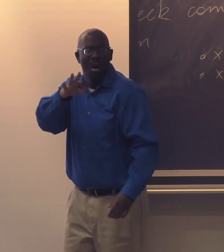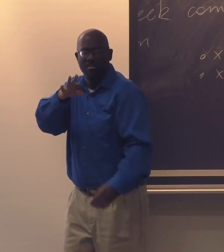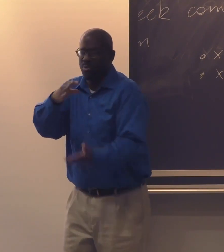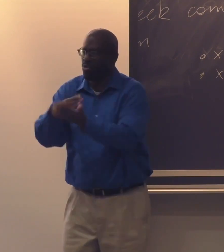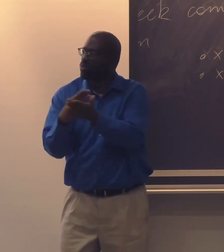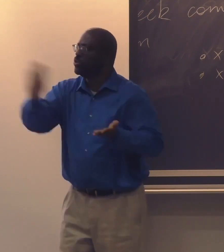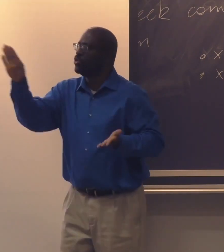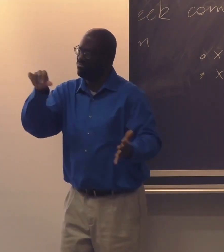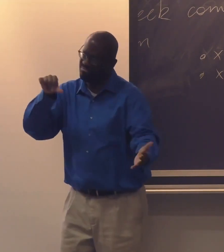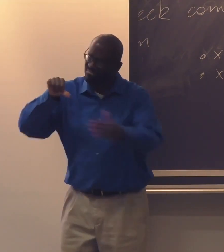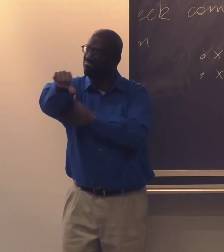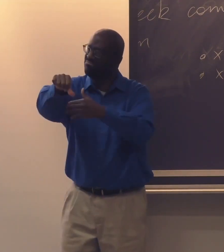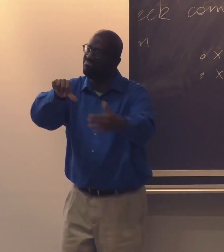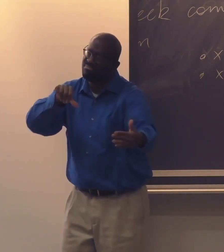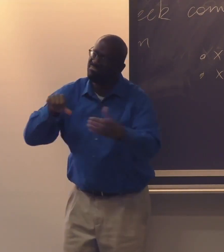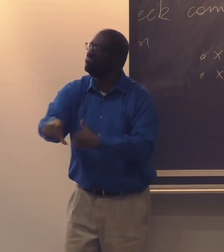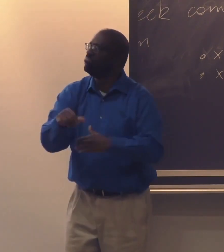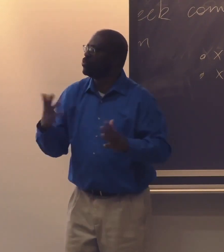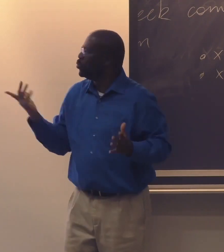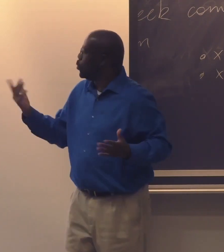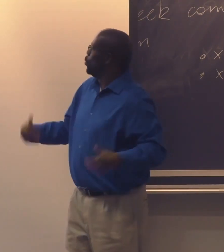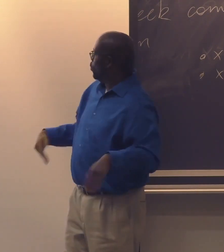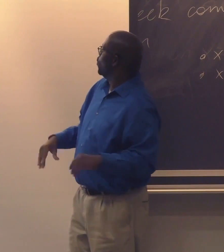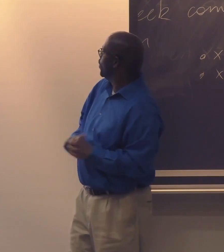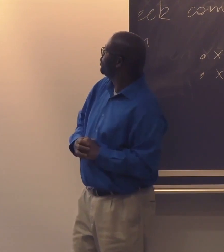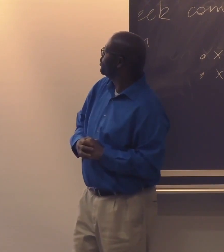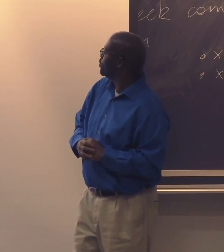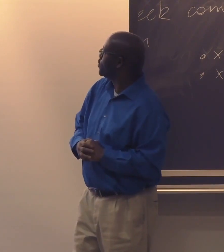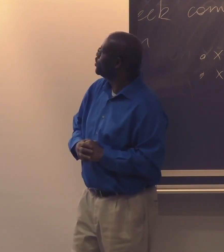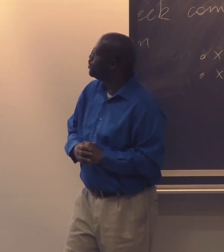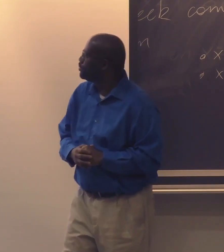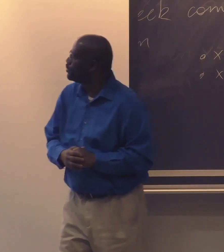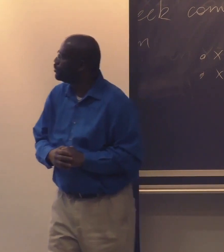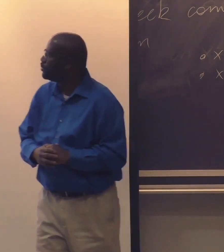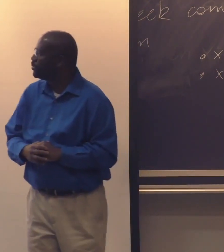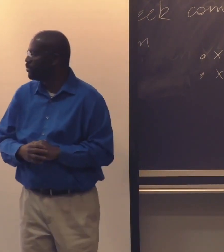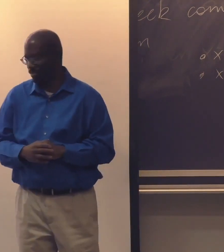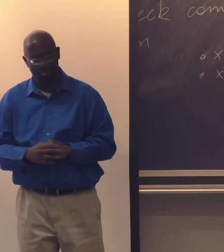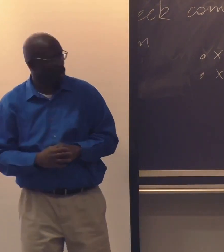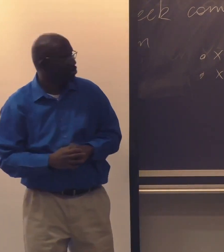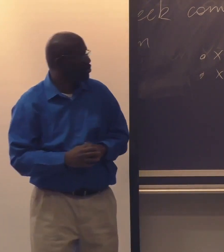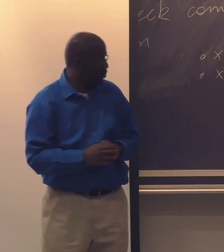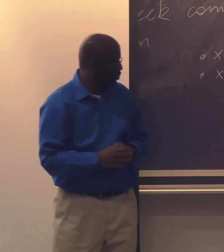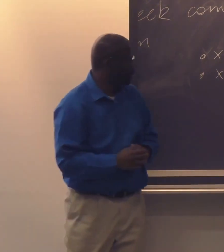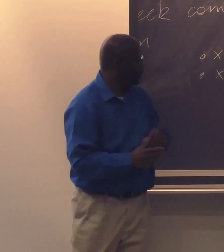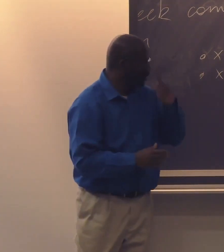And it's that power of being rejected over and over again. It's very evocative.